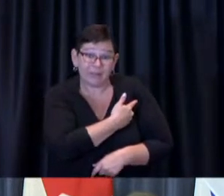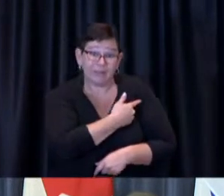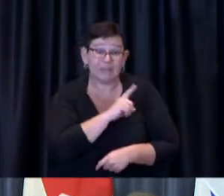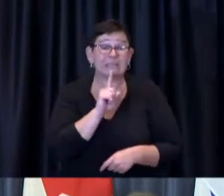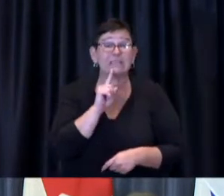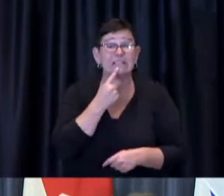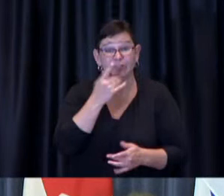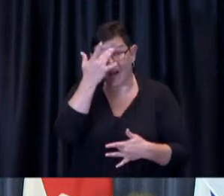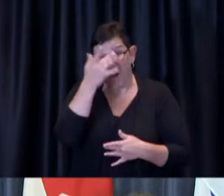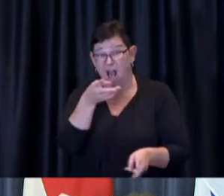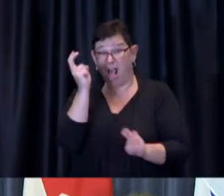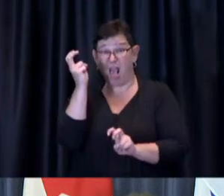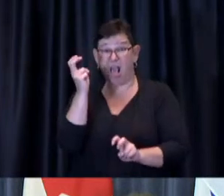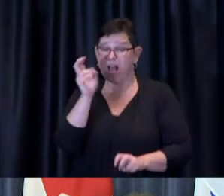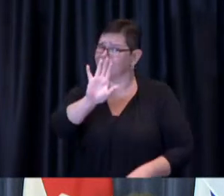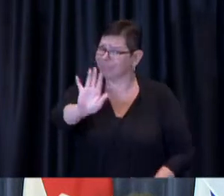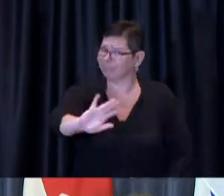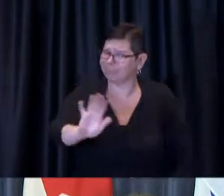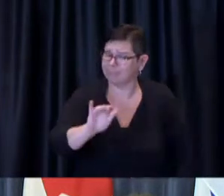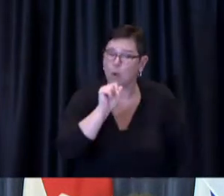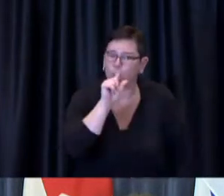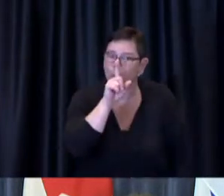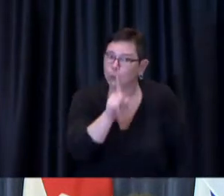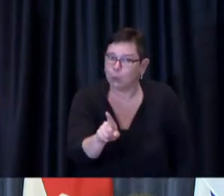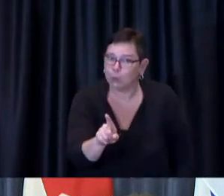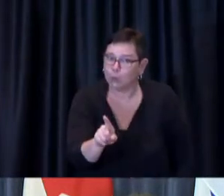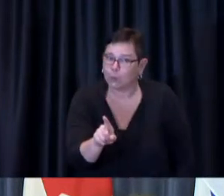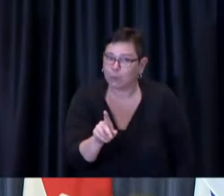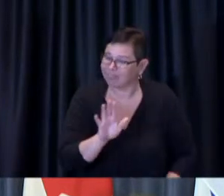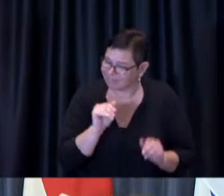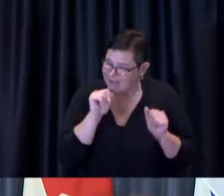When they do, there's often other health problems involved.